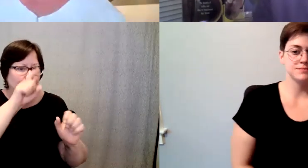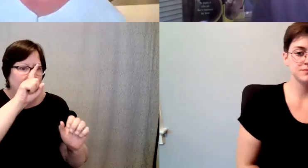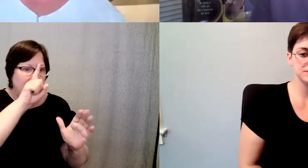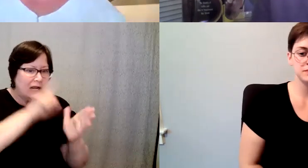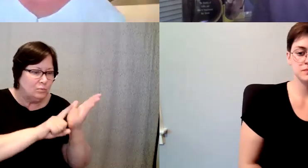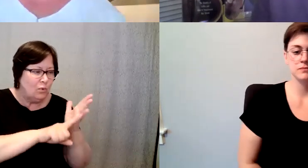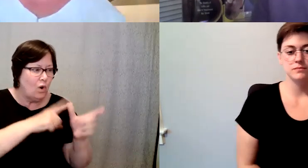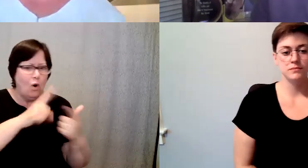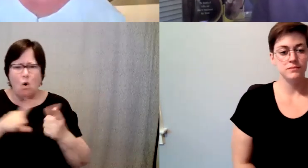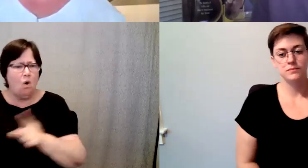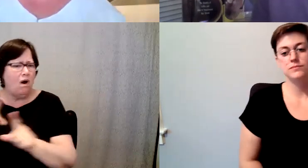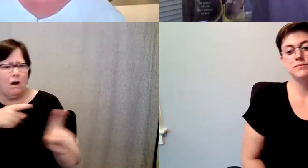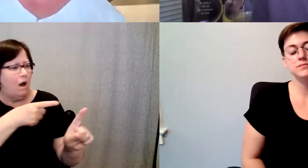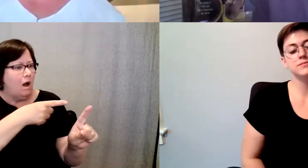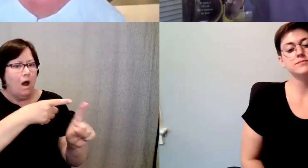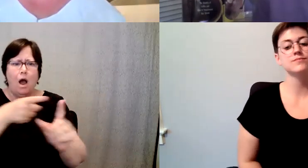or those avenues are actually present right in the book but.